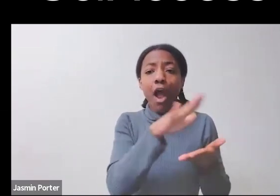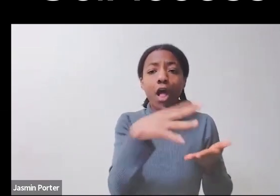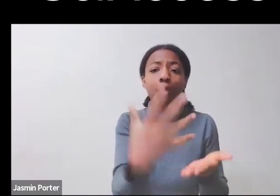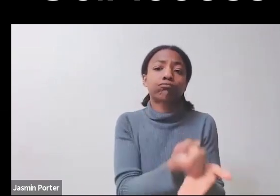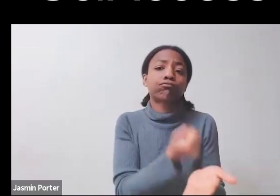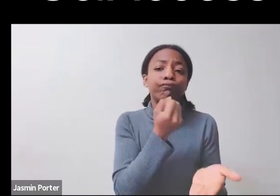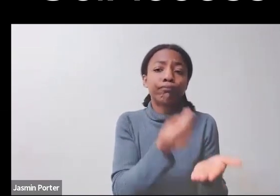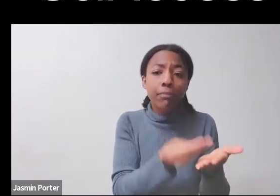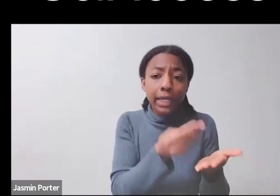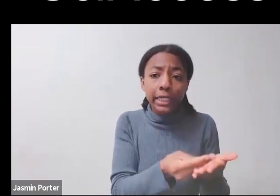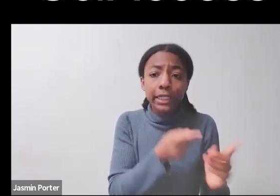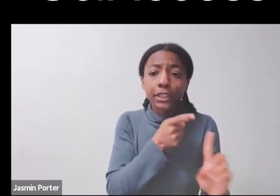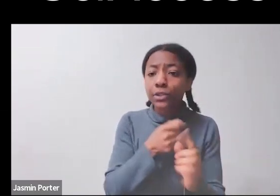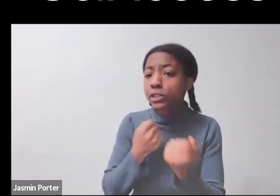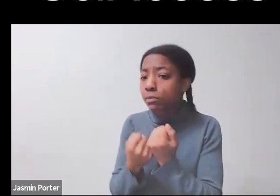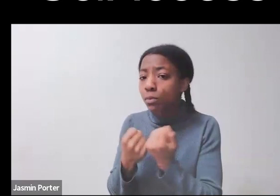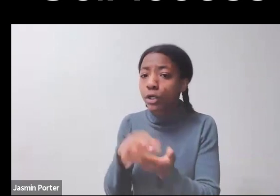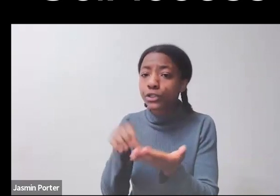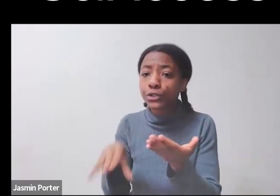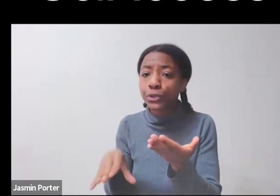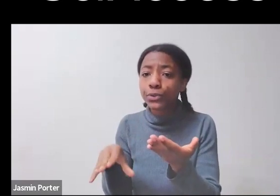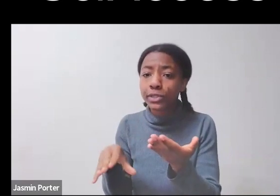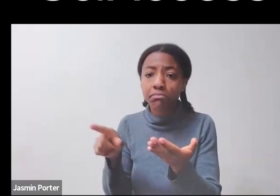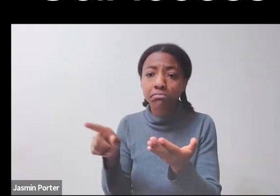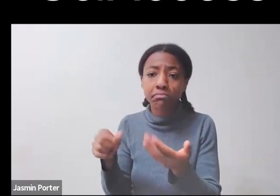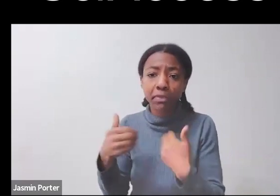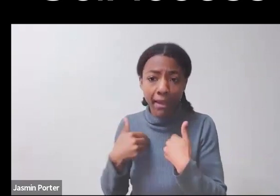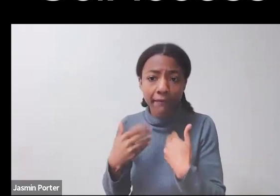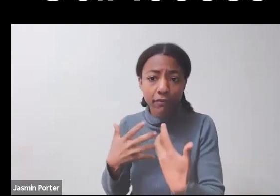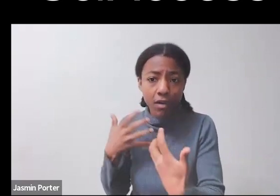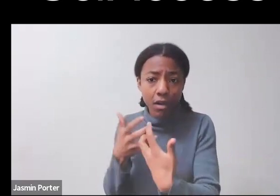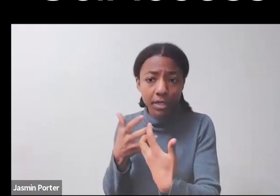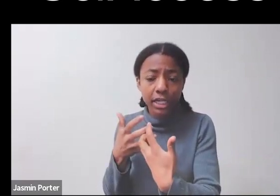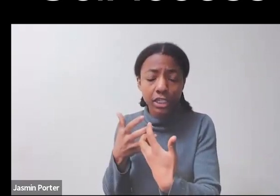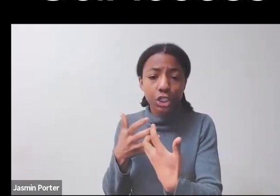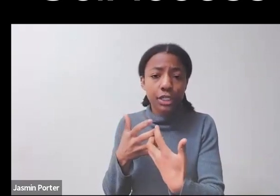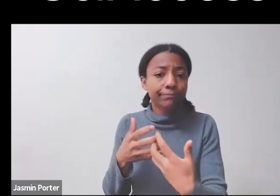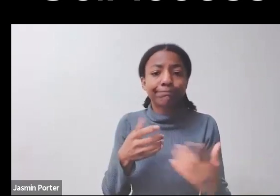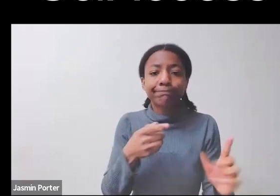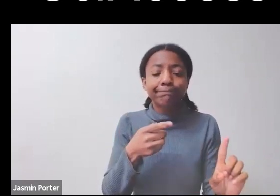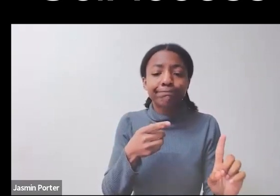In 2019, their case was proved. They proved to the federal district court that textbooks,